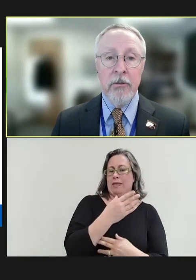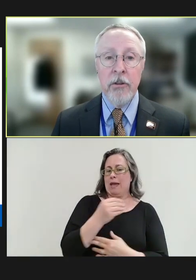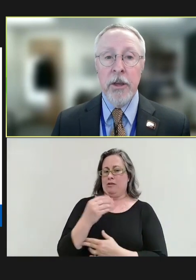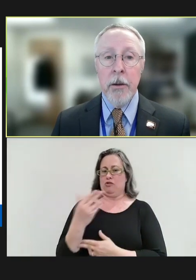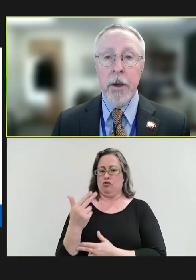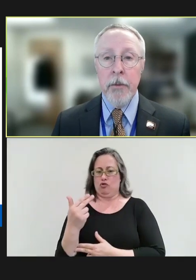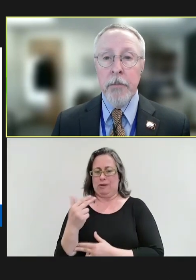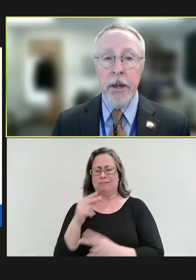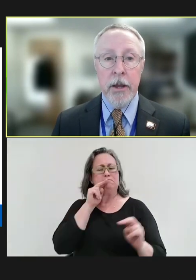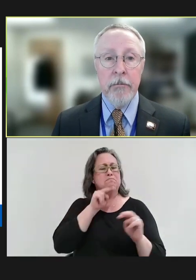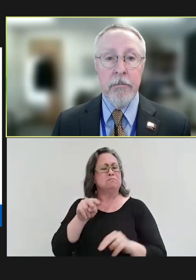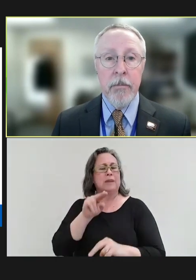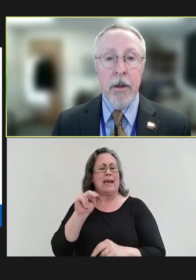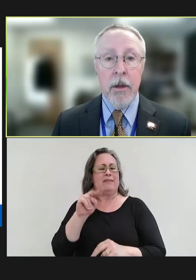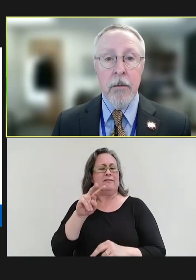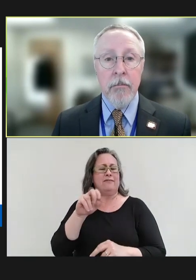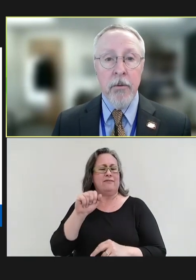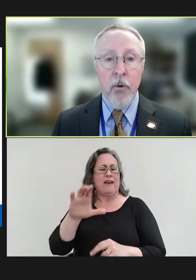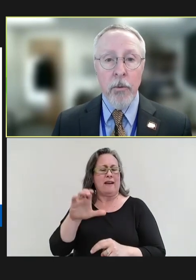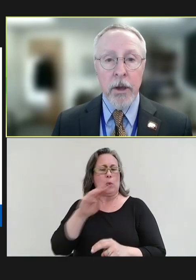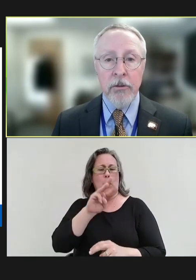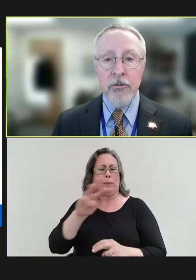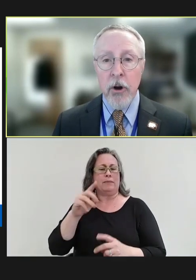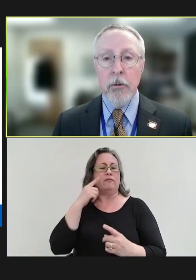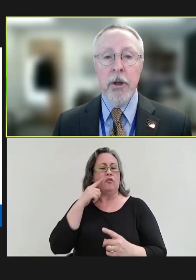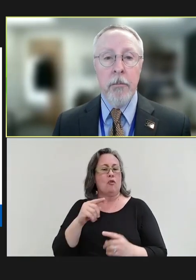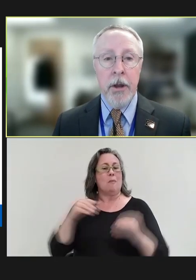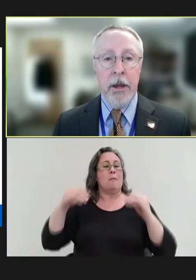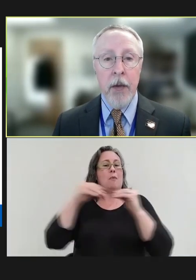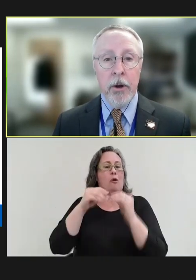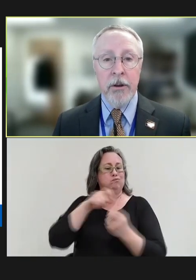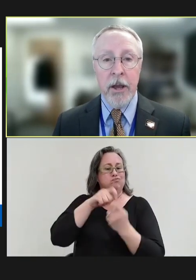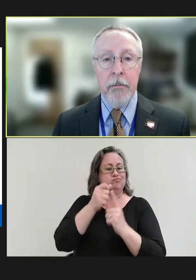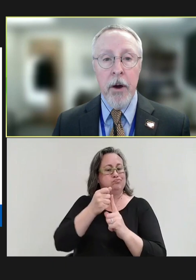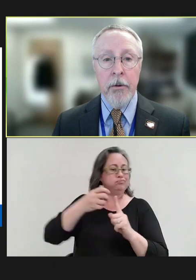on the upcoming meeting. Before we get started with our meeting, I want to take a moment to